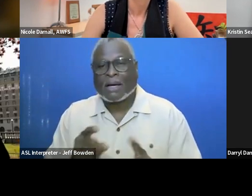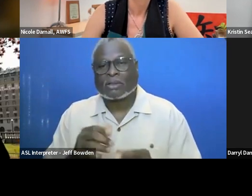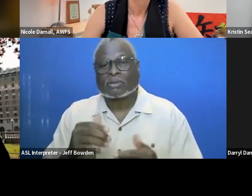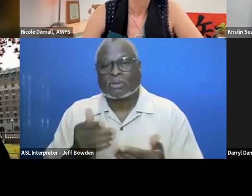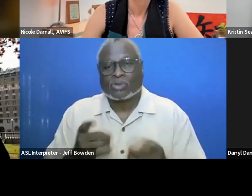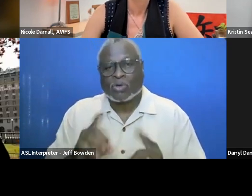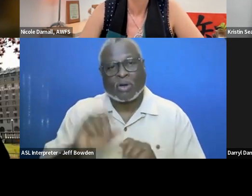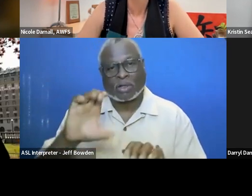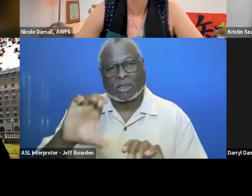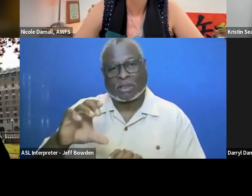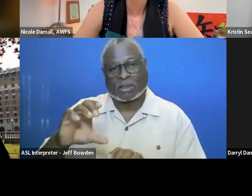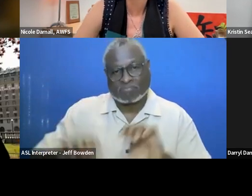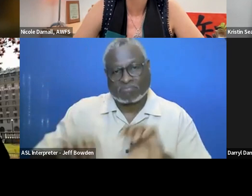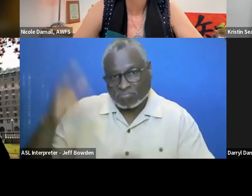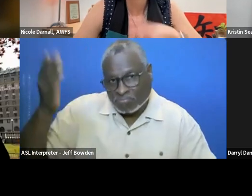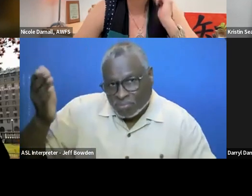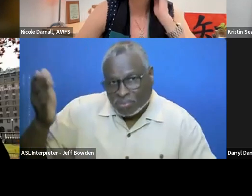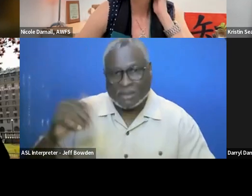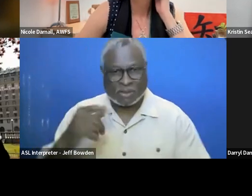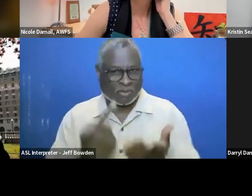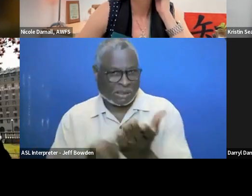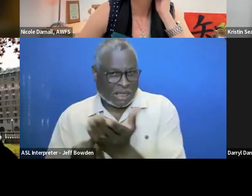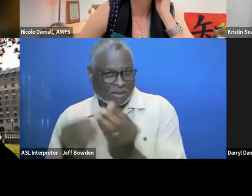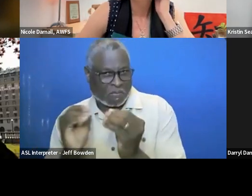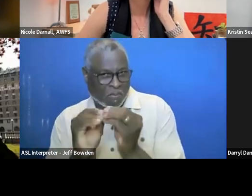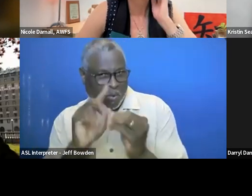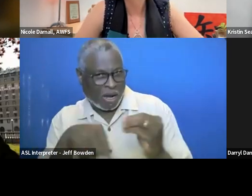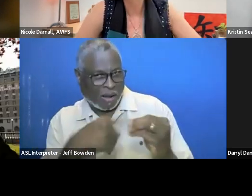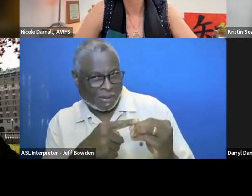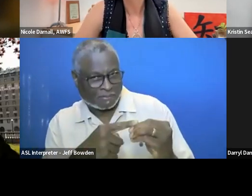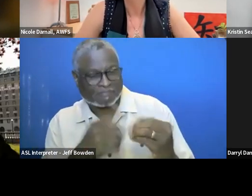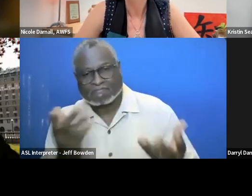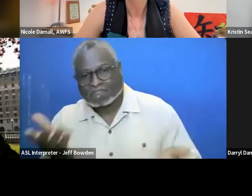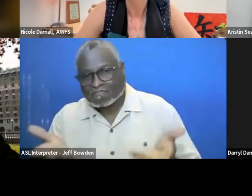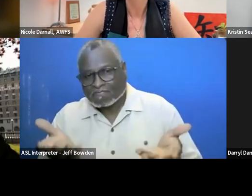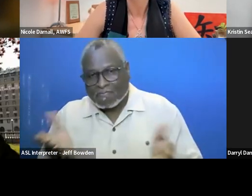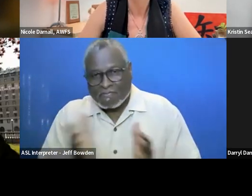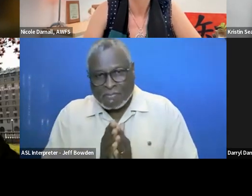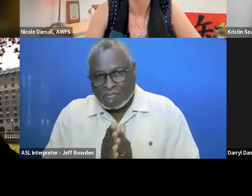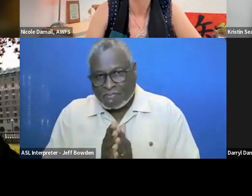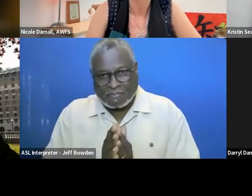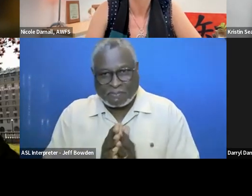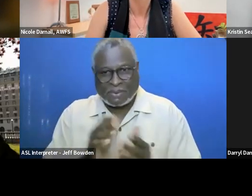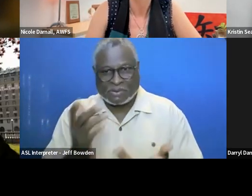But during your chat you talk a lot about how the metrics